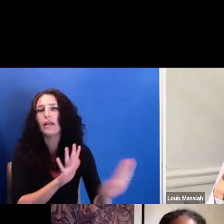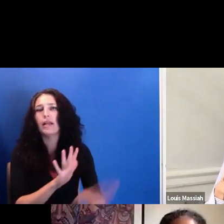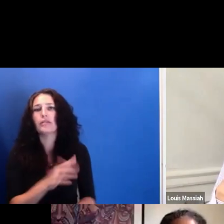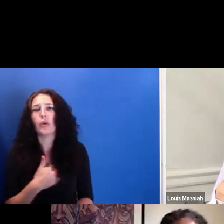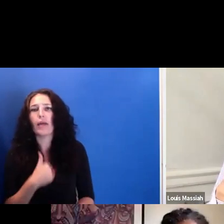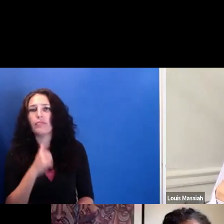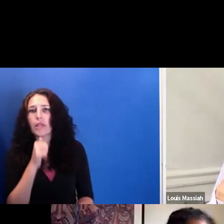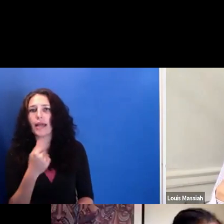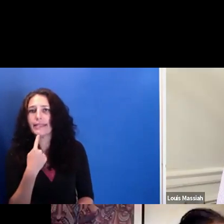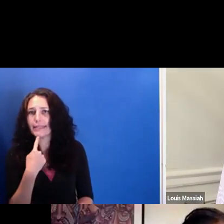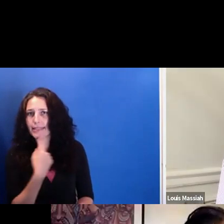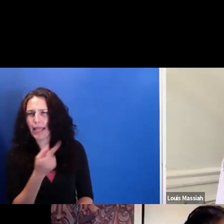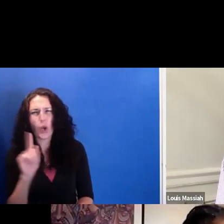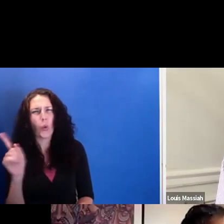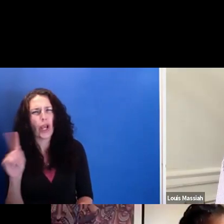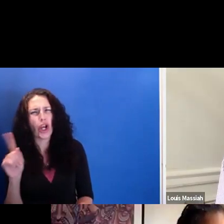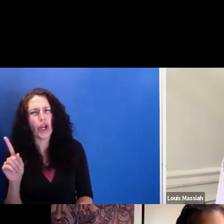and where are you located, Charlin?